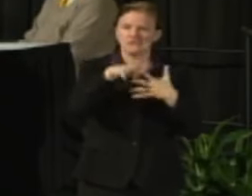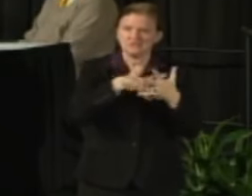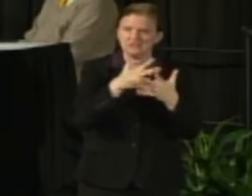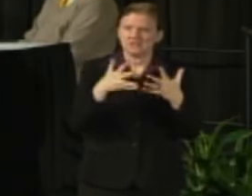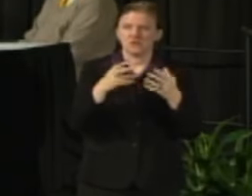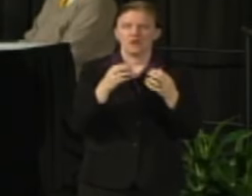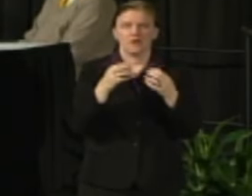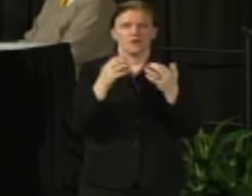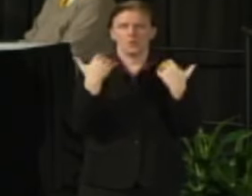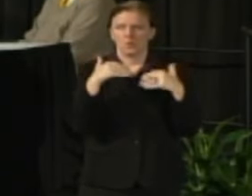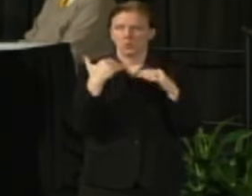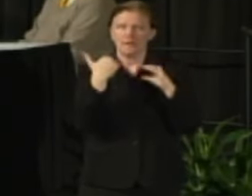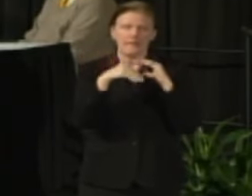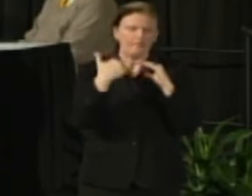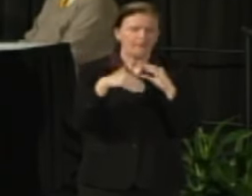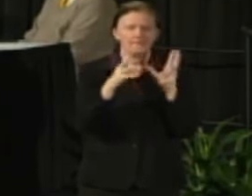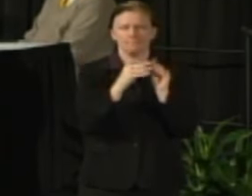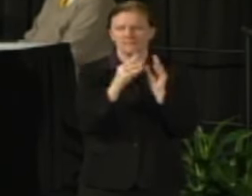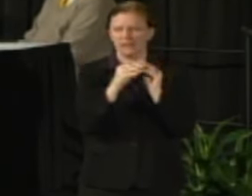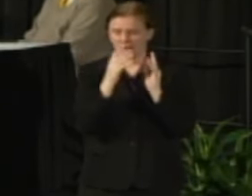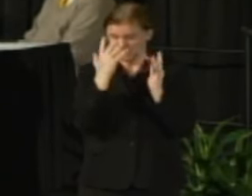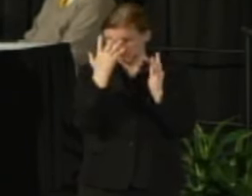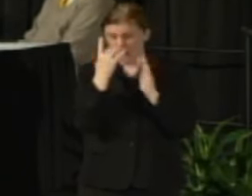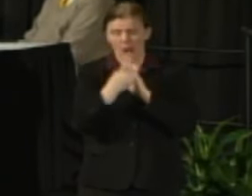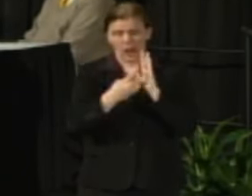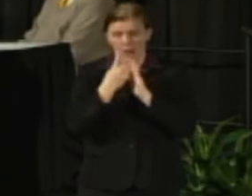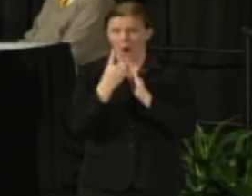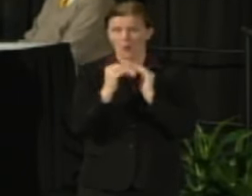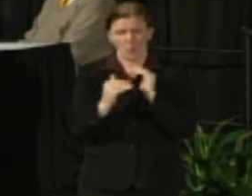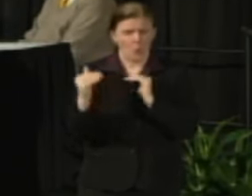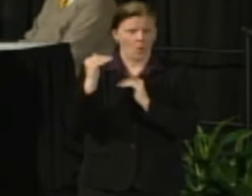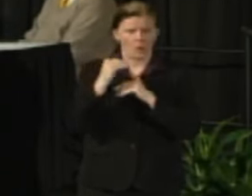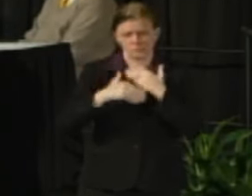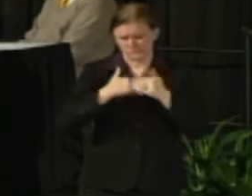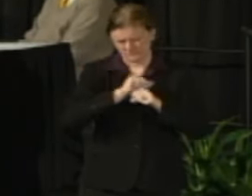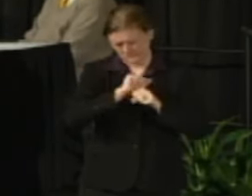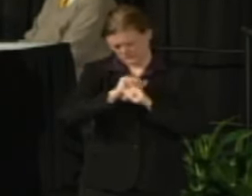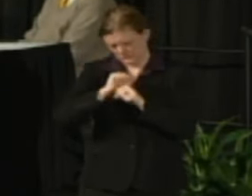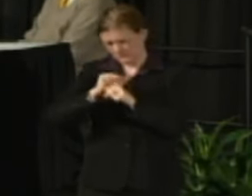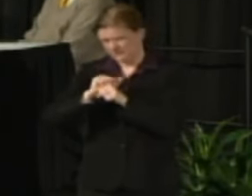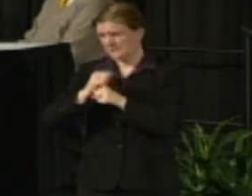how many e-mails, how many hours everybody worked in so many different areas.